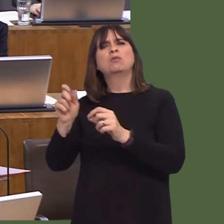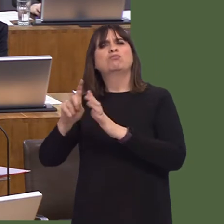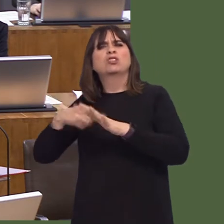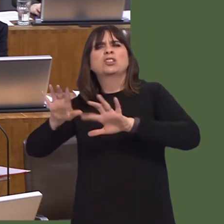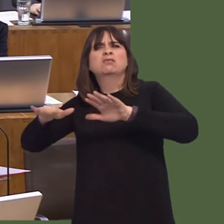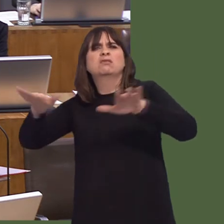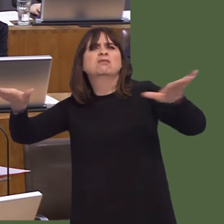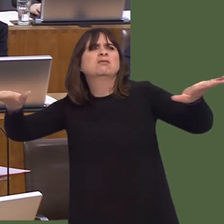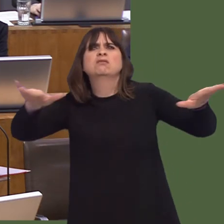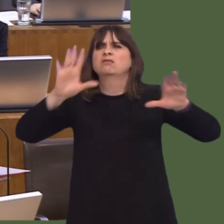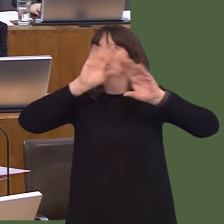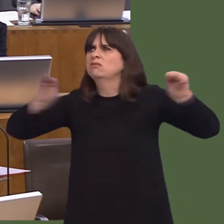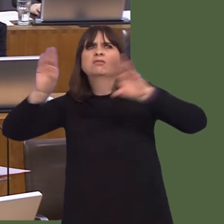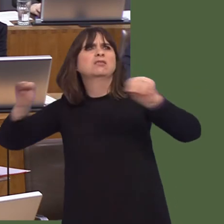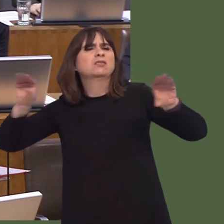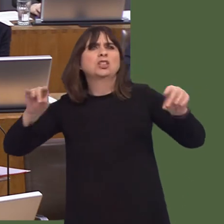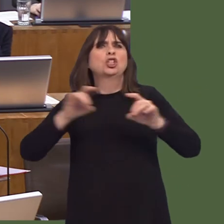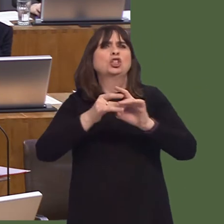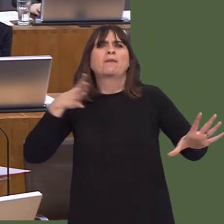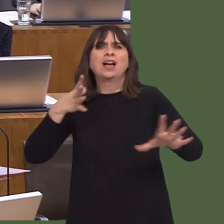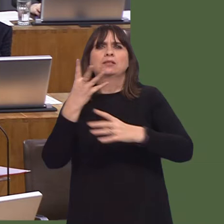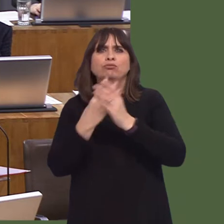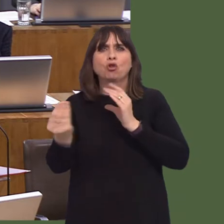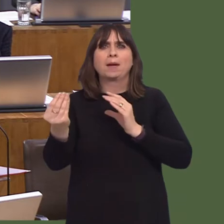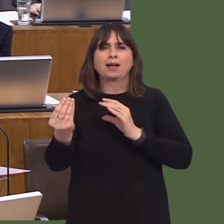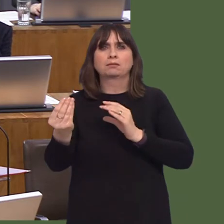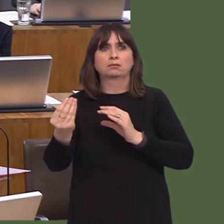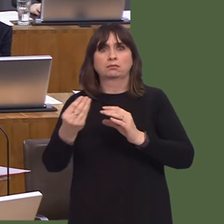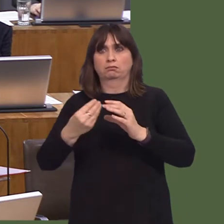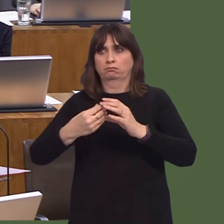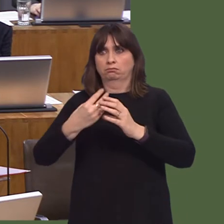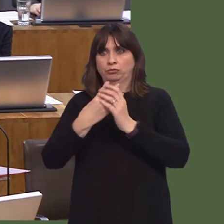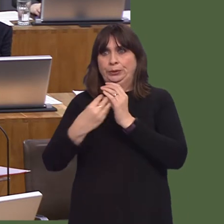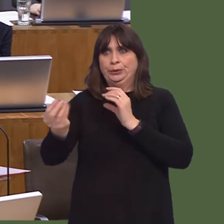What action will the First Minister take to ensure that Caerphilly council meet the requirements